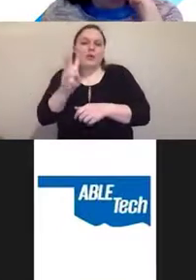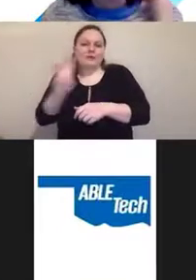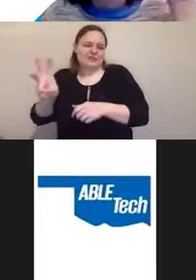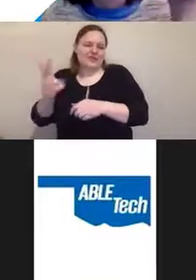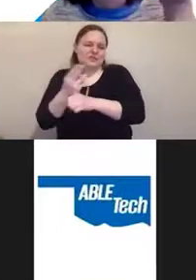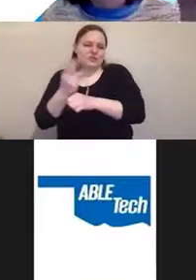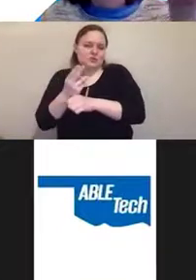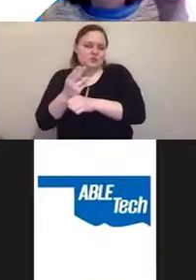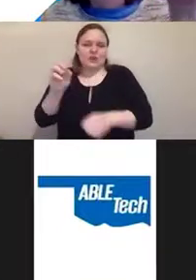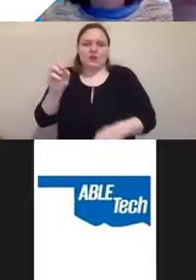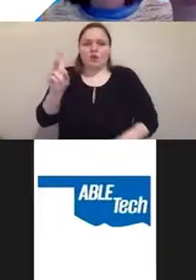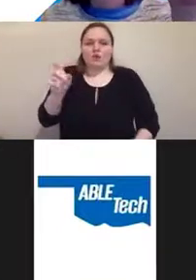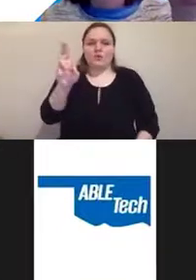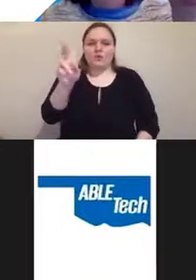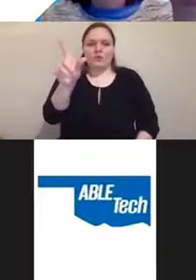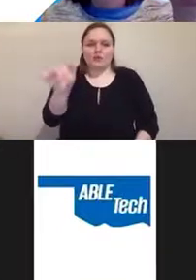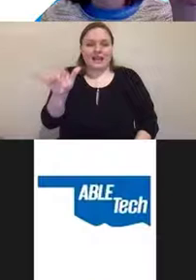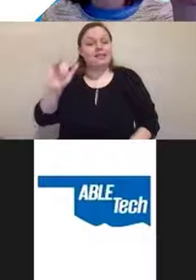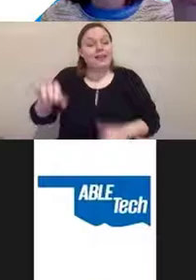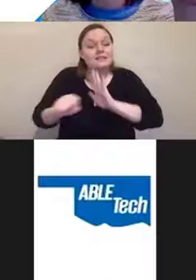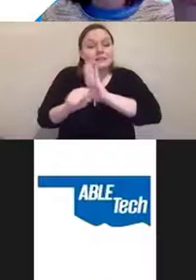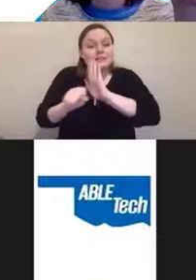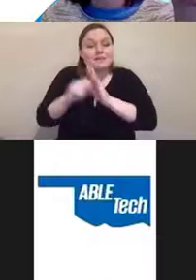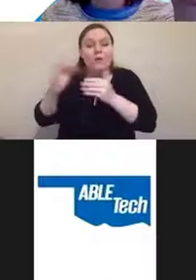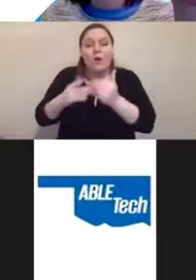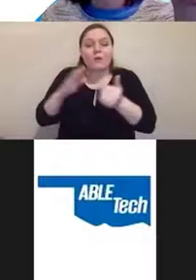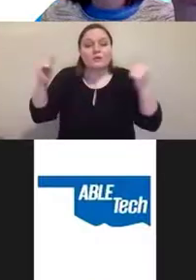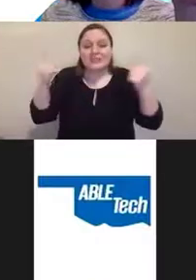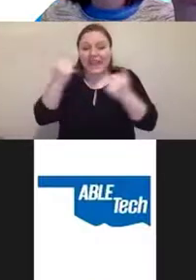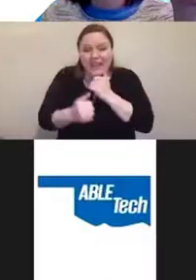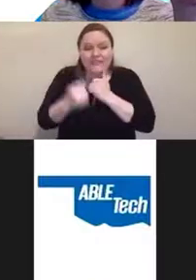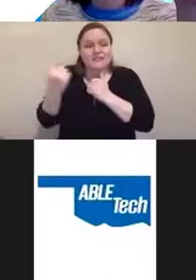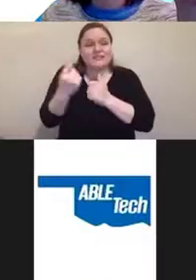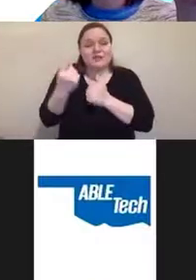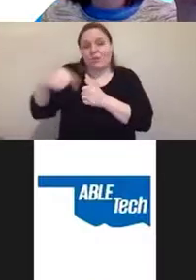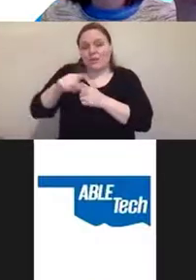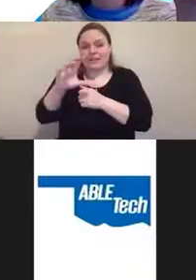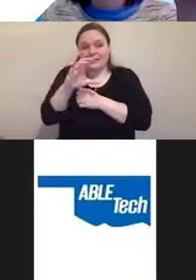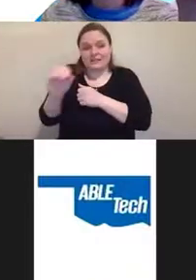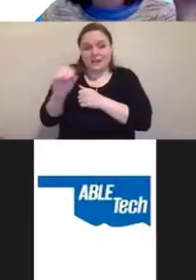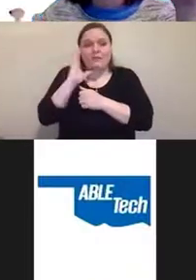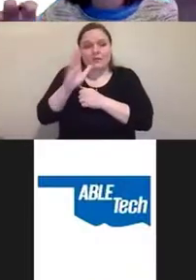because that is the symbol that almost every single one of these companies has chosen to